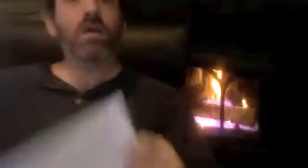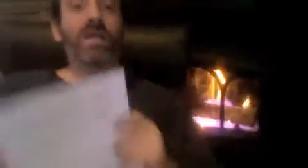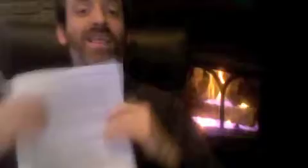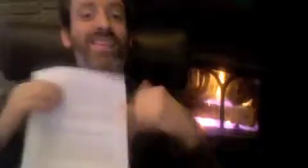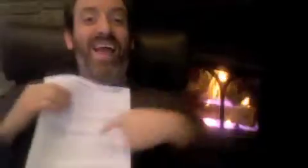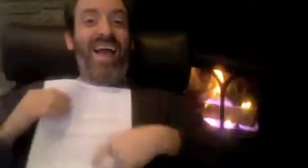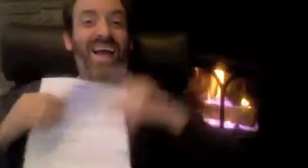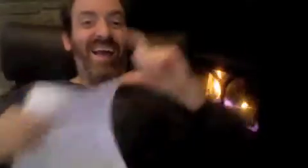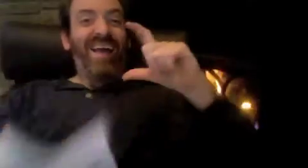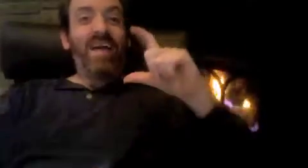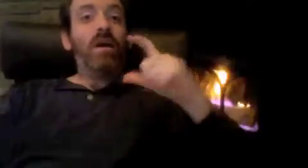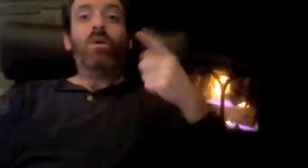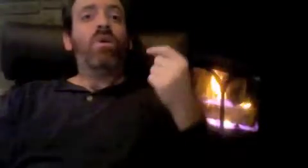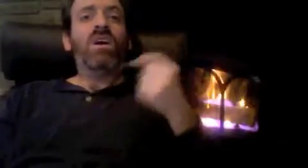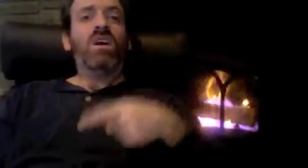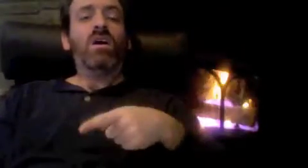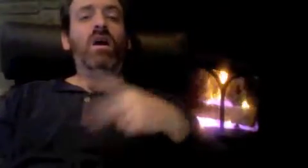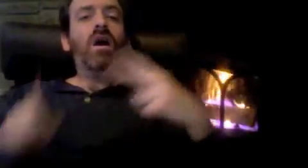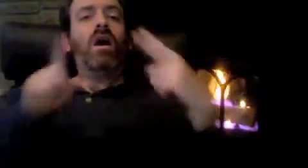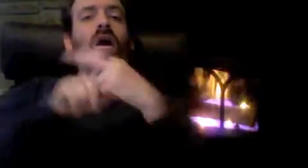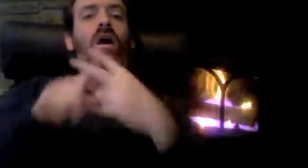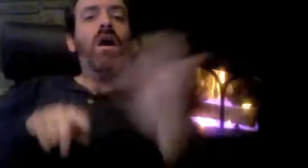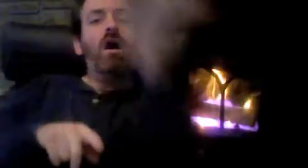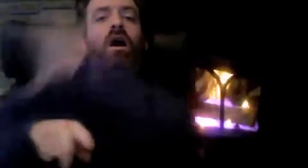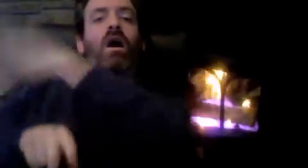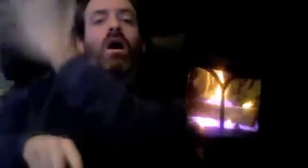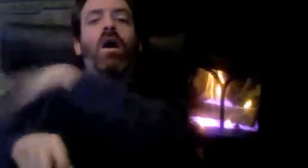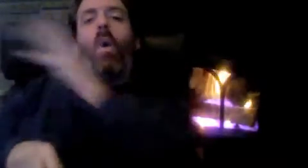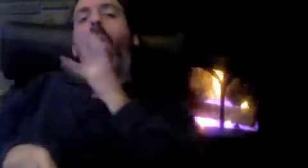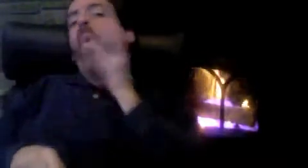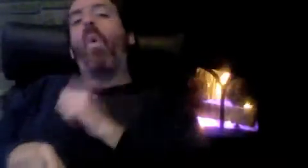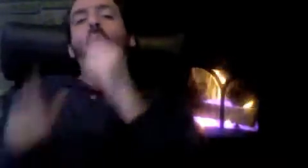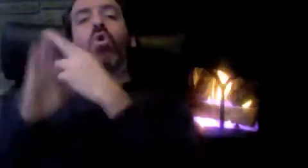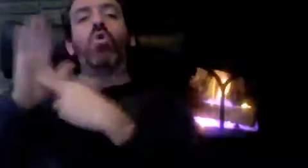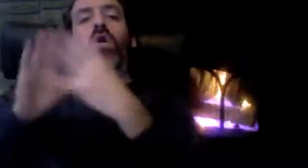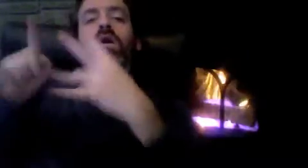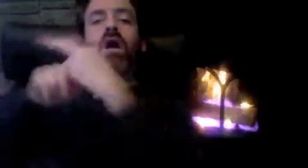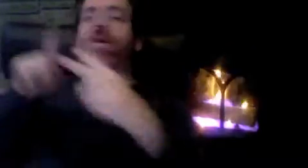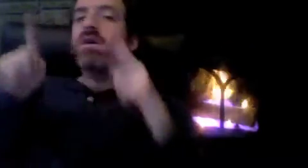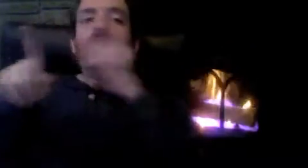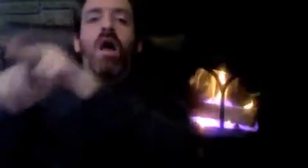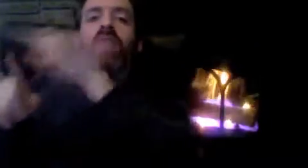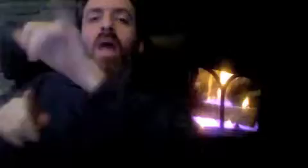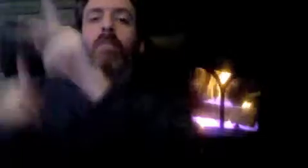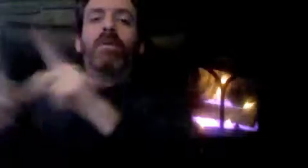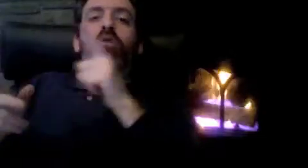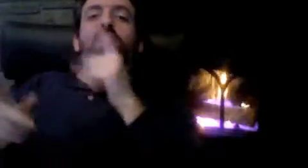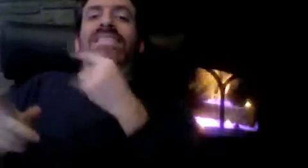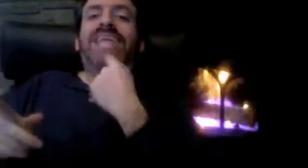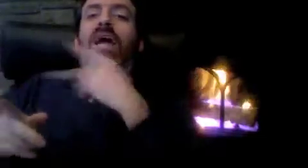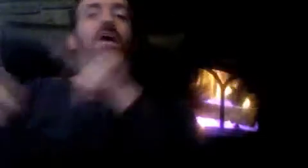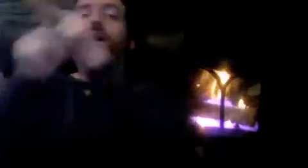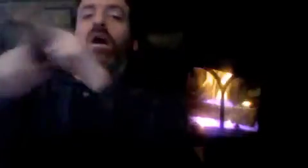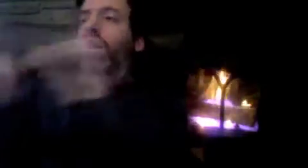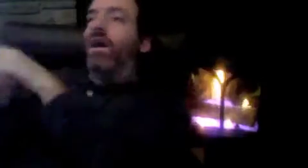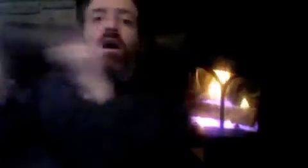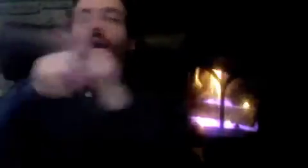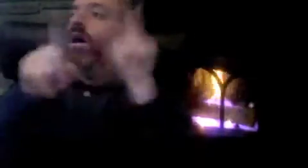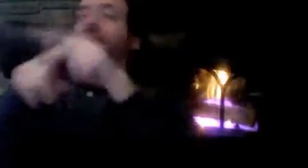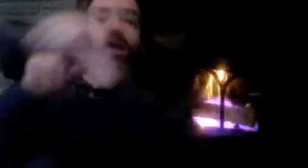the latter is their references from past dockets, filings, rulings, and comments.